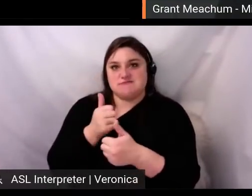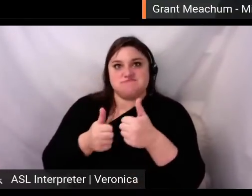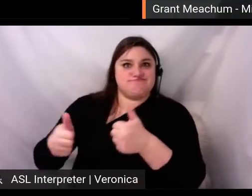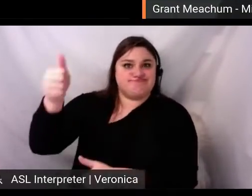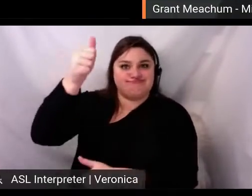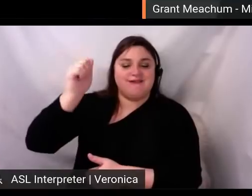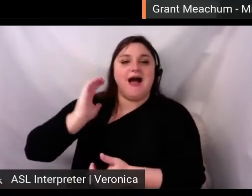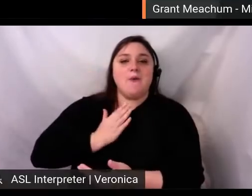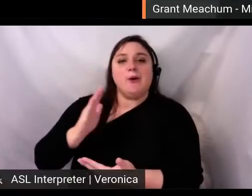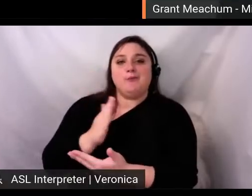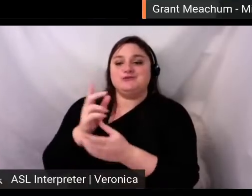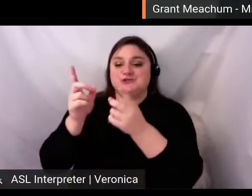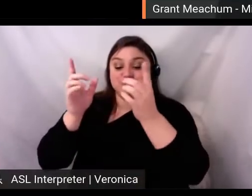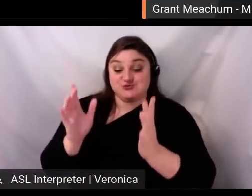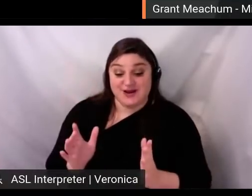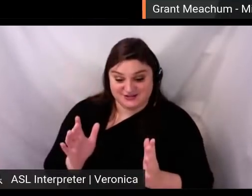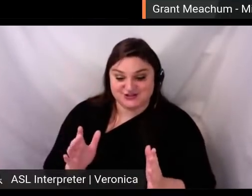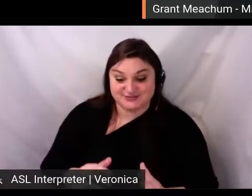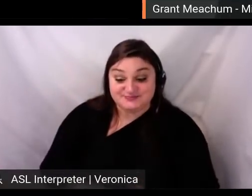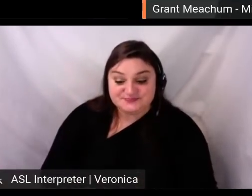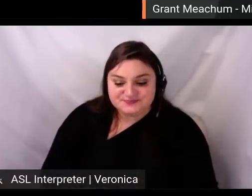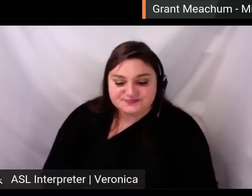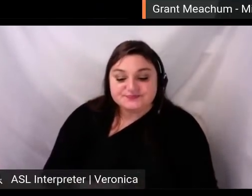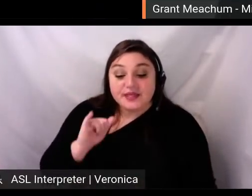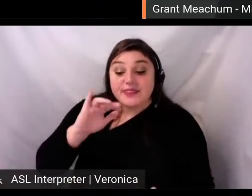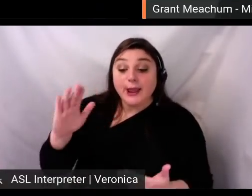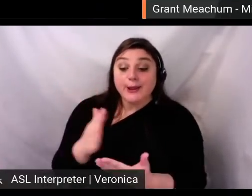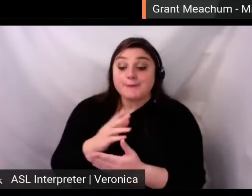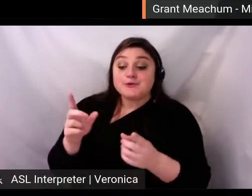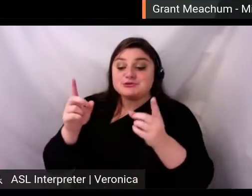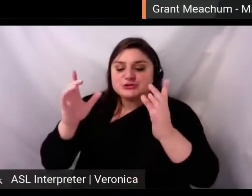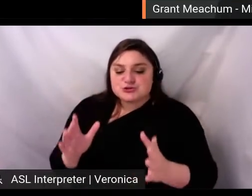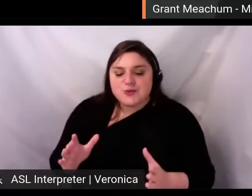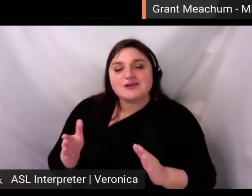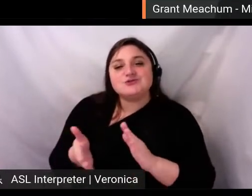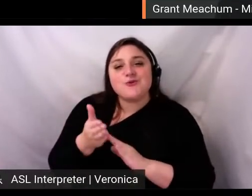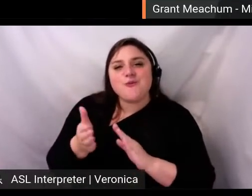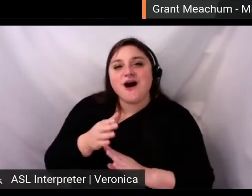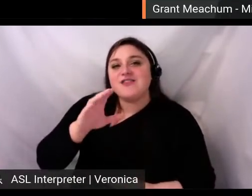who also directs the Seoul philharmonic. At this time he pitched this idea